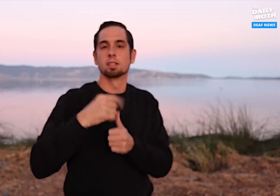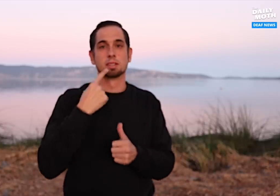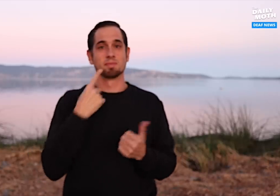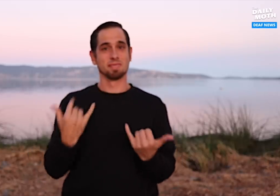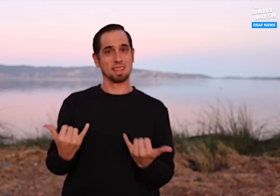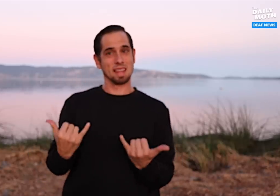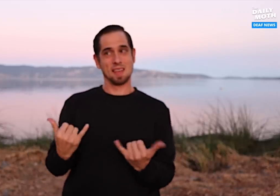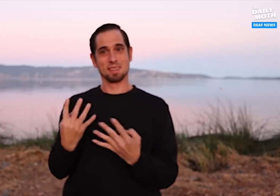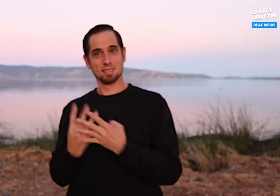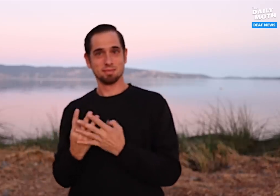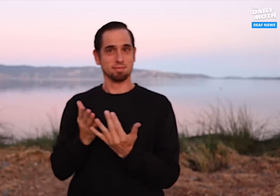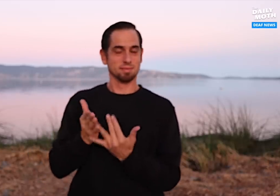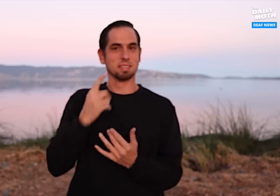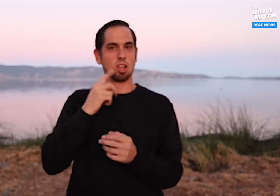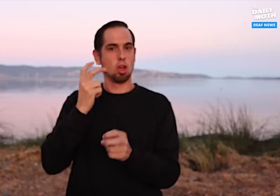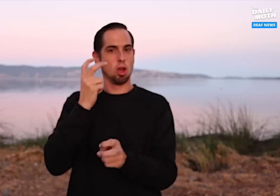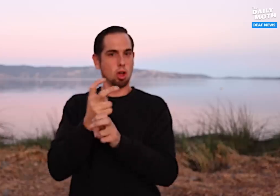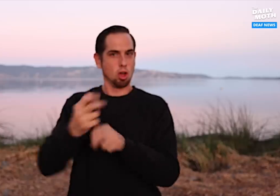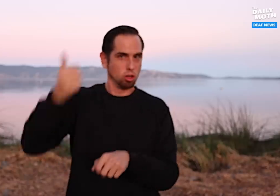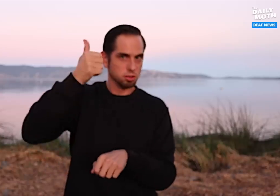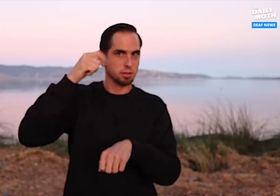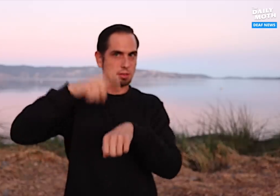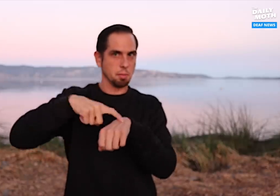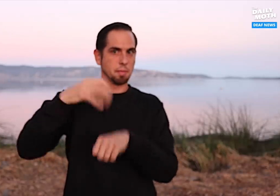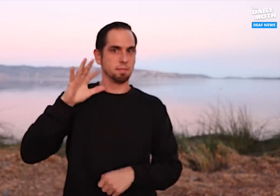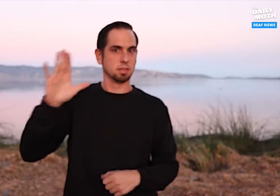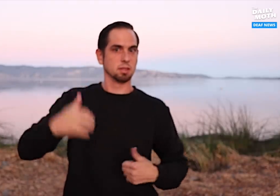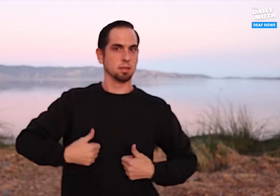it is the hardest time of his life